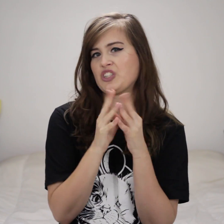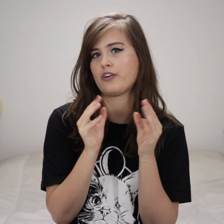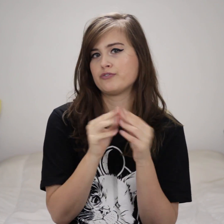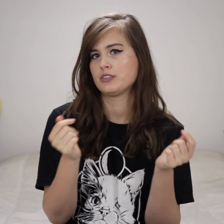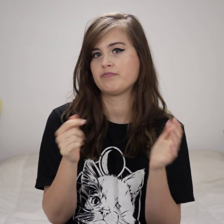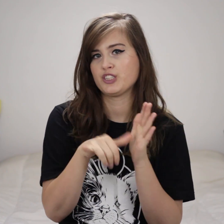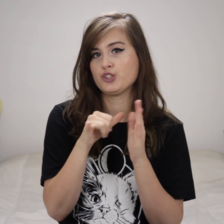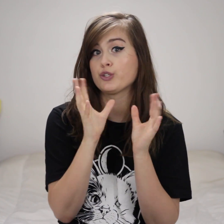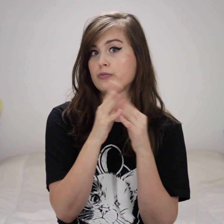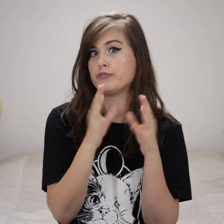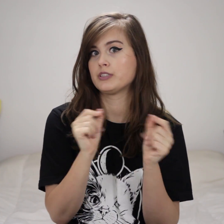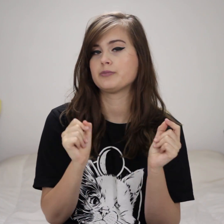It's a YouTube convention.